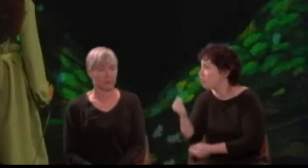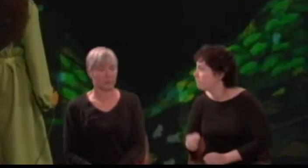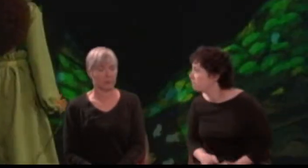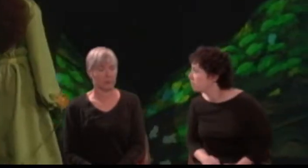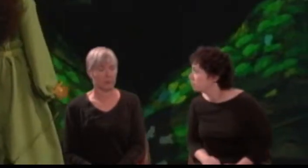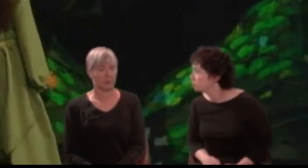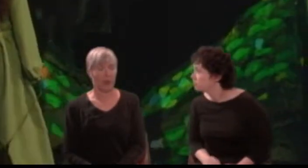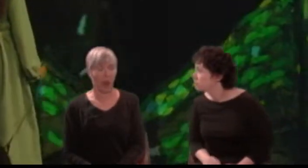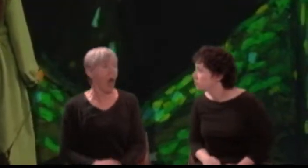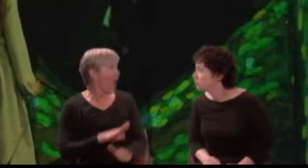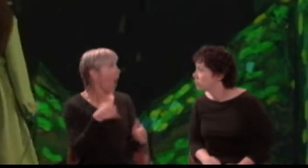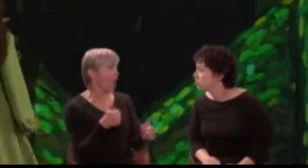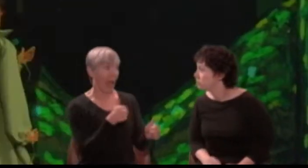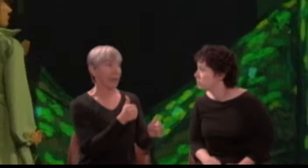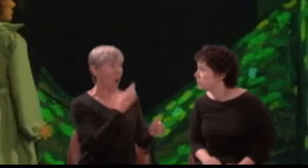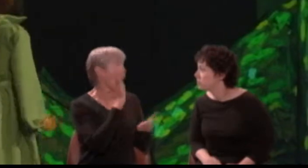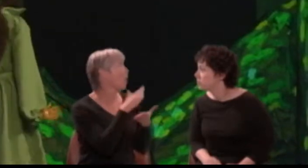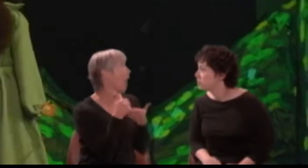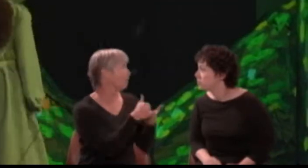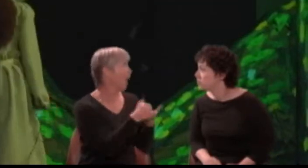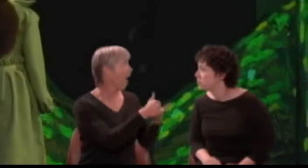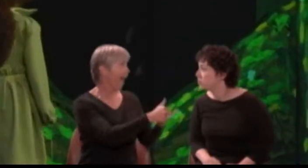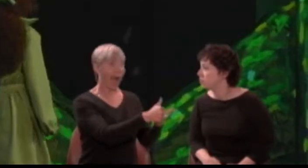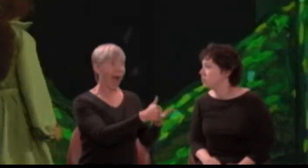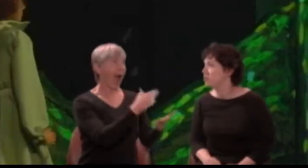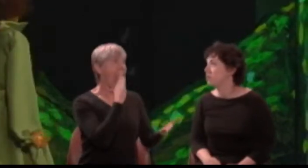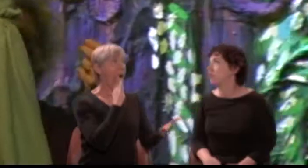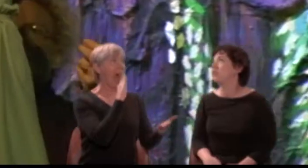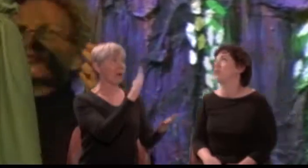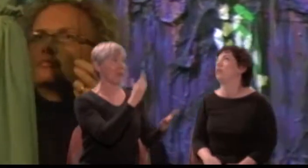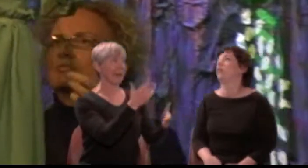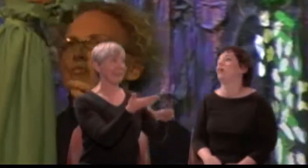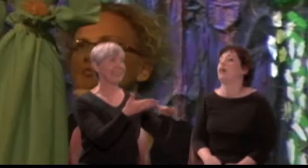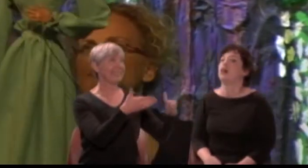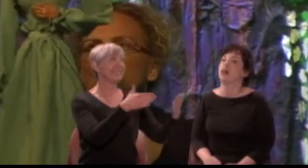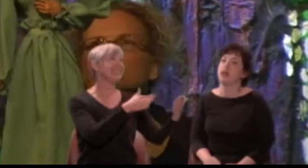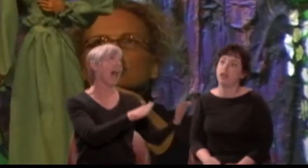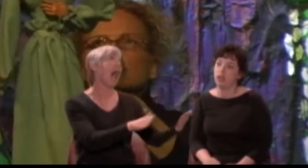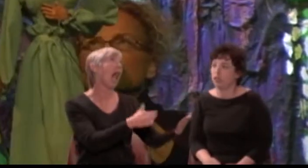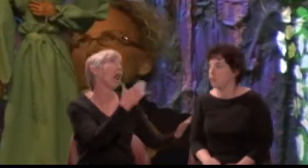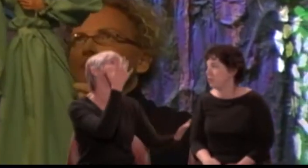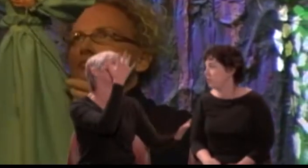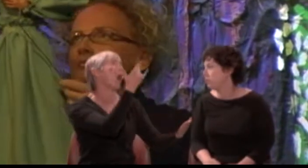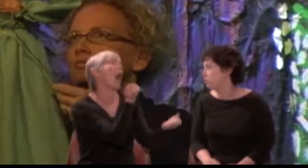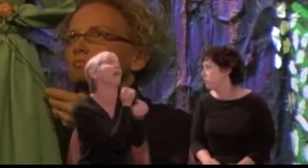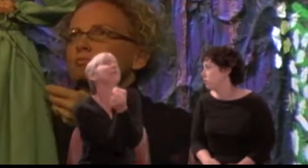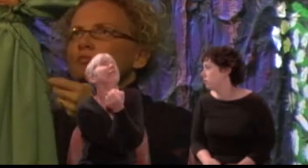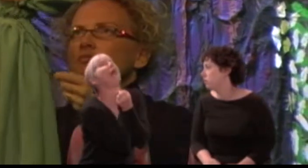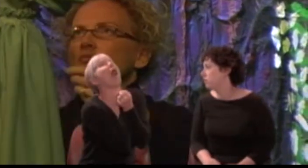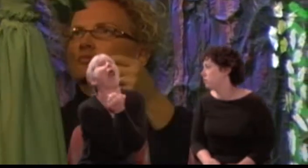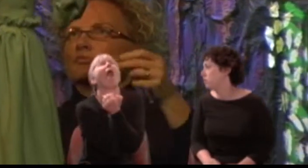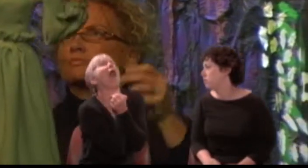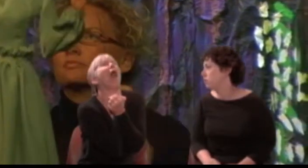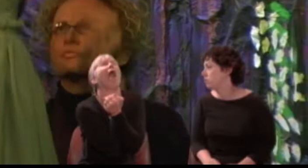Helena: I'll follow thee, and make a heaven of hell to die upon the hand I love so well.